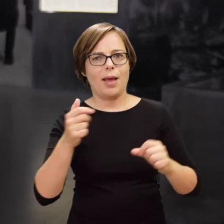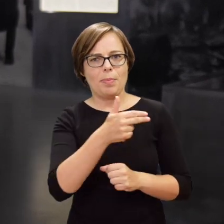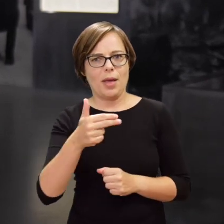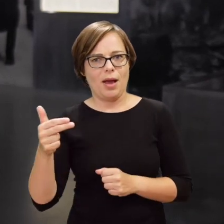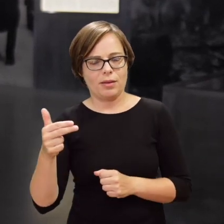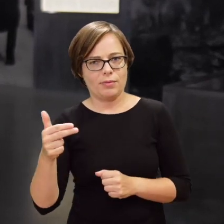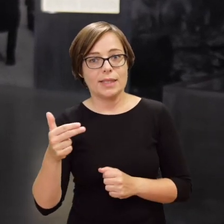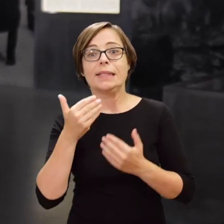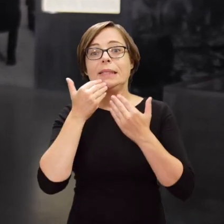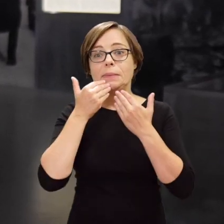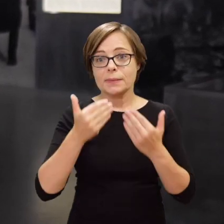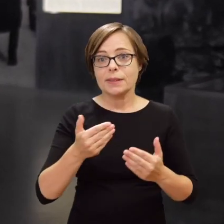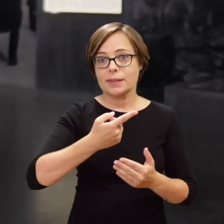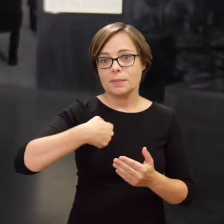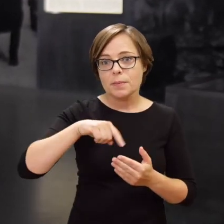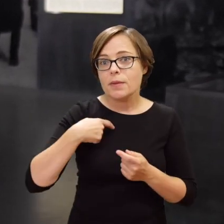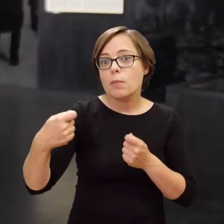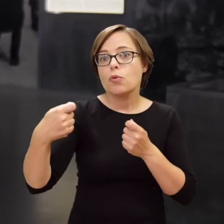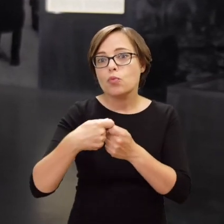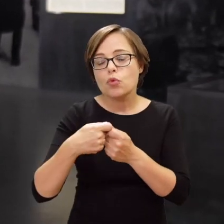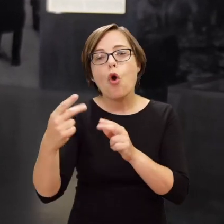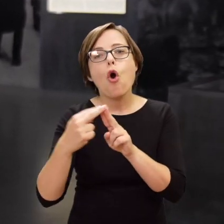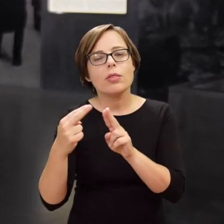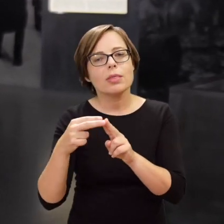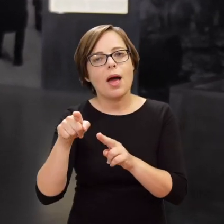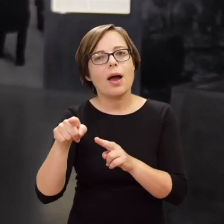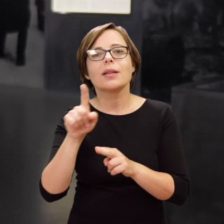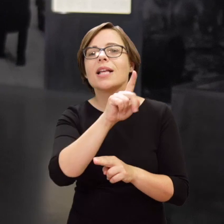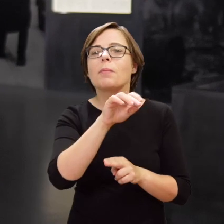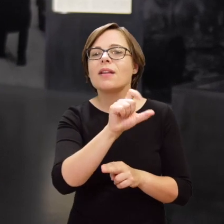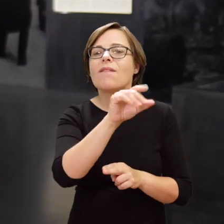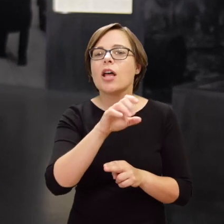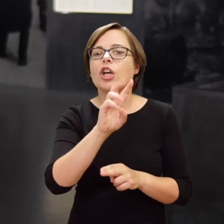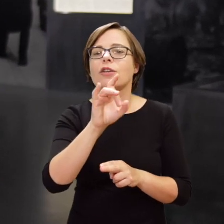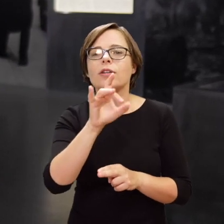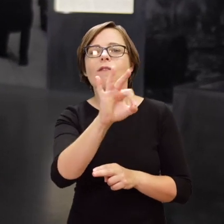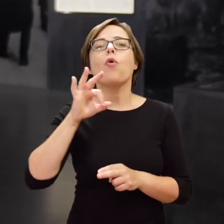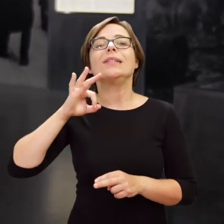thanks to the fact that we got in touch with the son of Zbigniew Leszek Grzywaczewski,